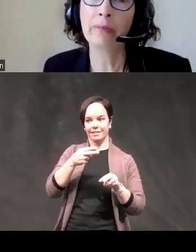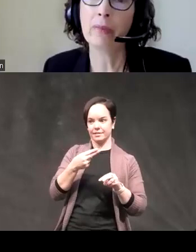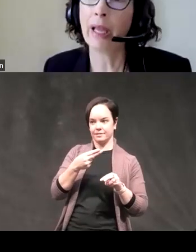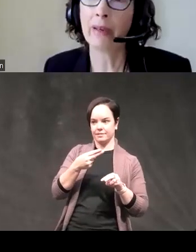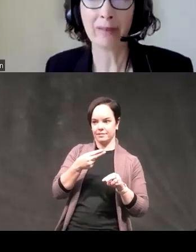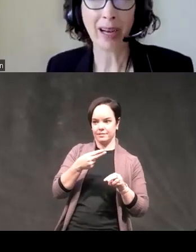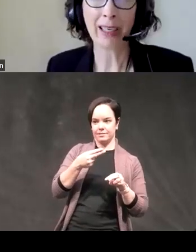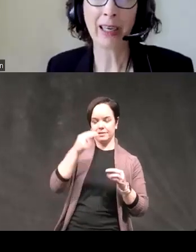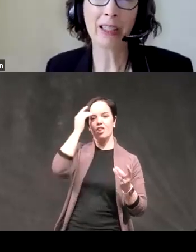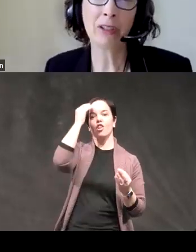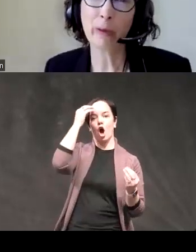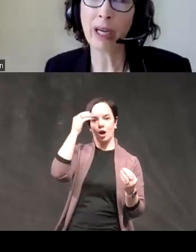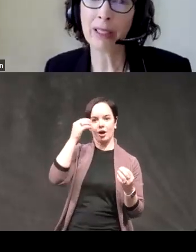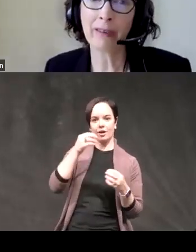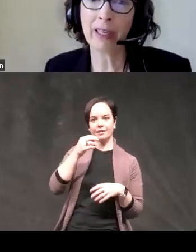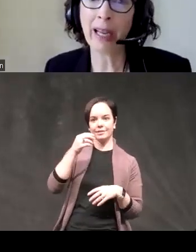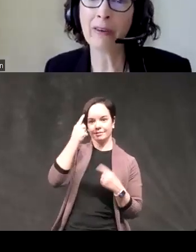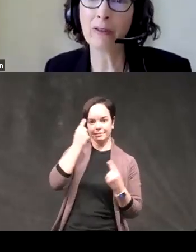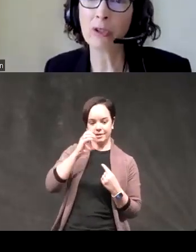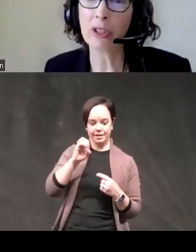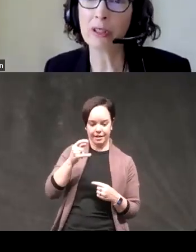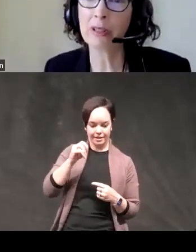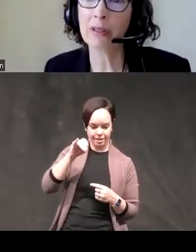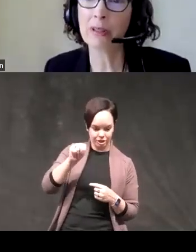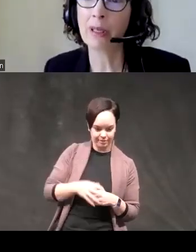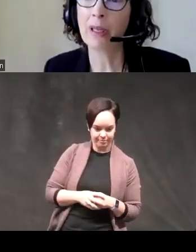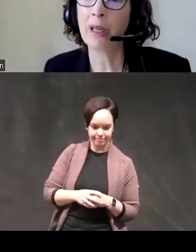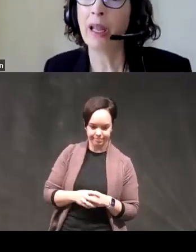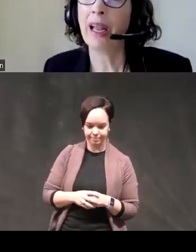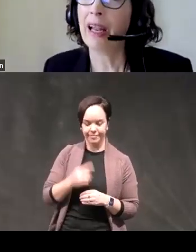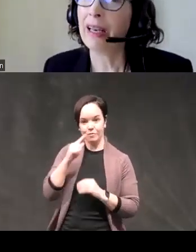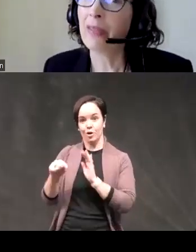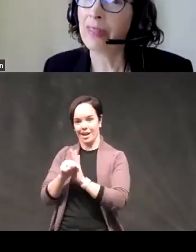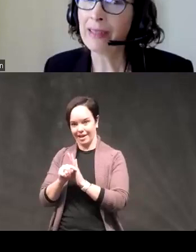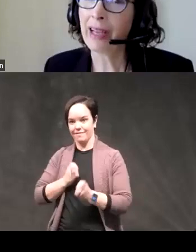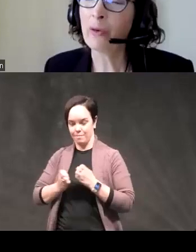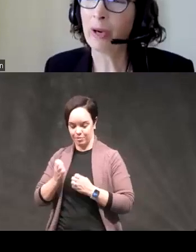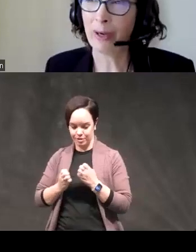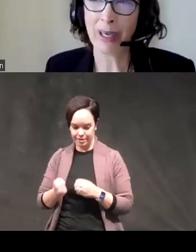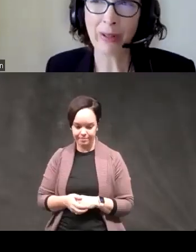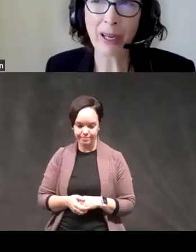um and hot cognition for positive or negative emotions now that's kind of weird when you think